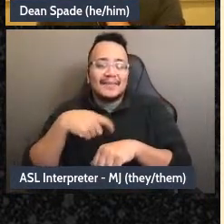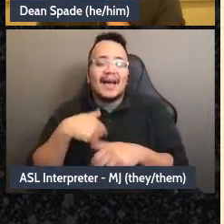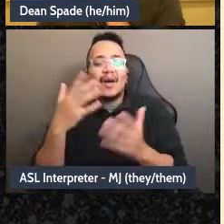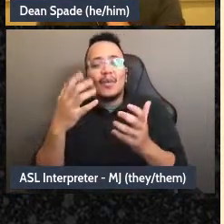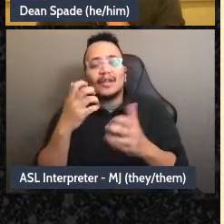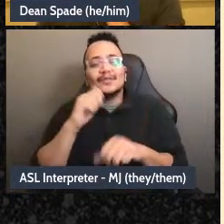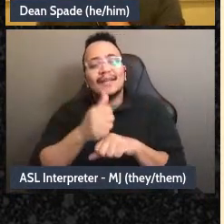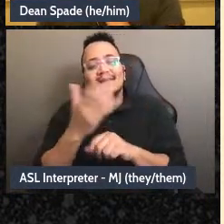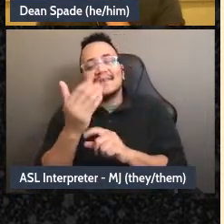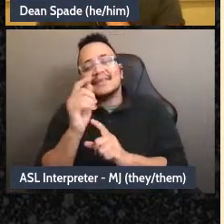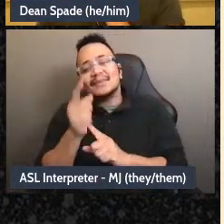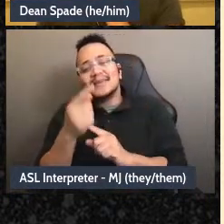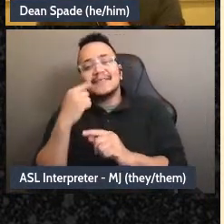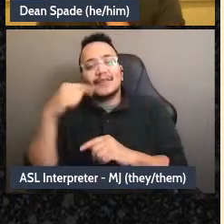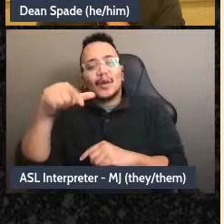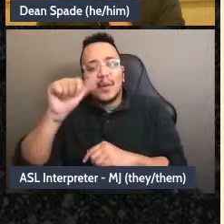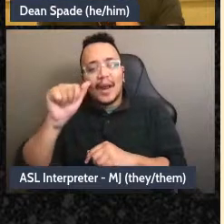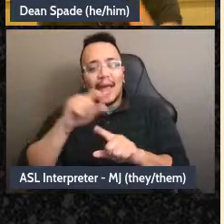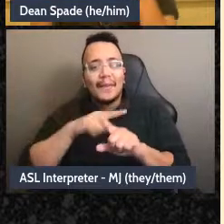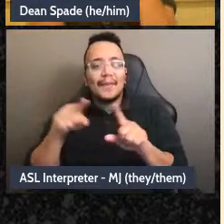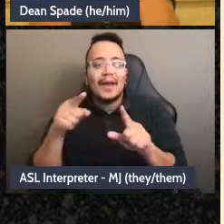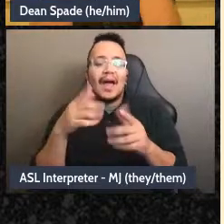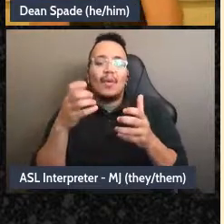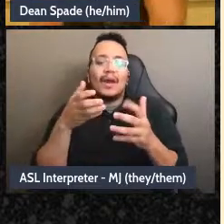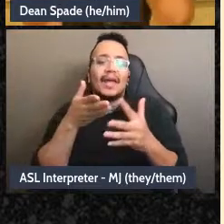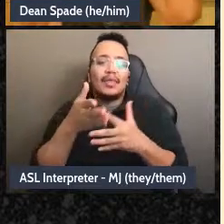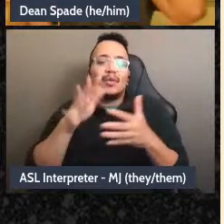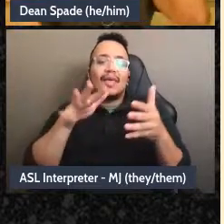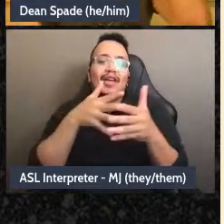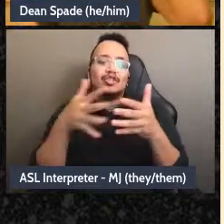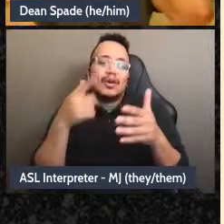but I wanted to get through the decision making chart because I think it's a useful tool so I am